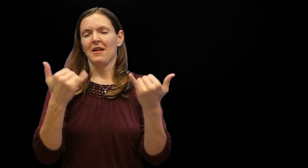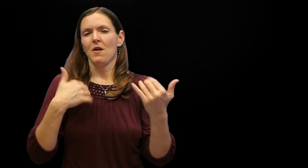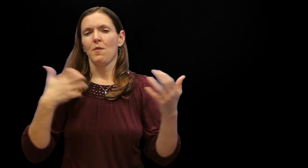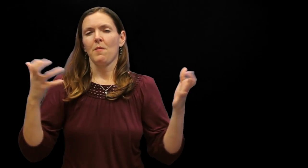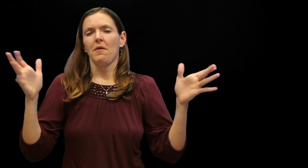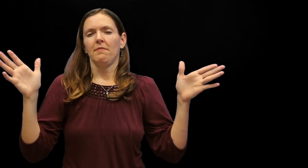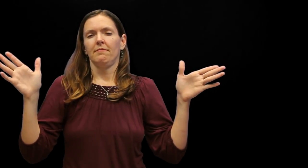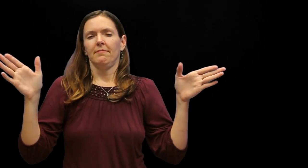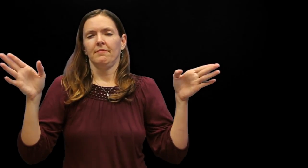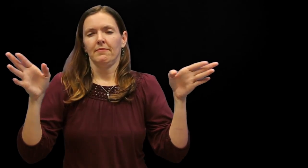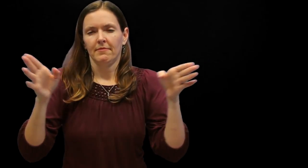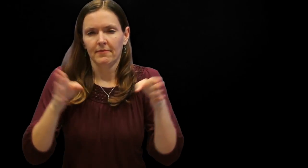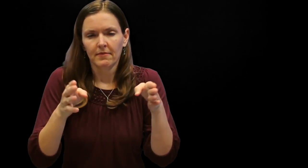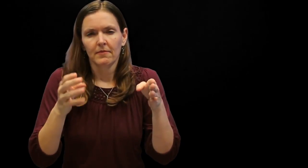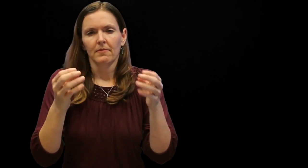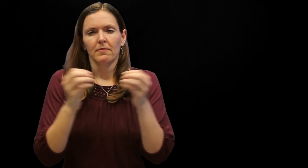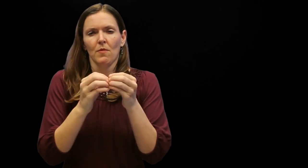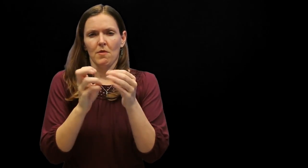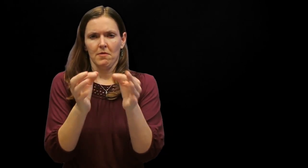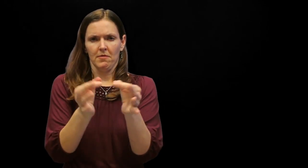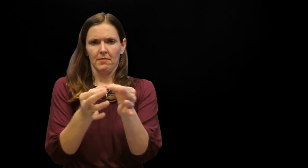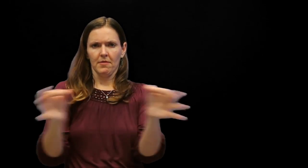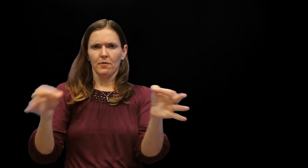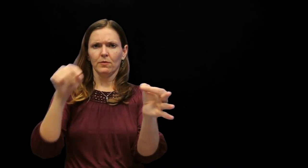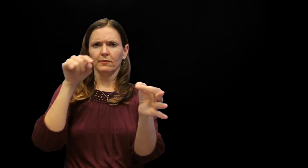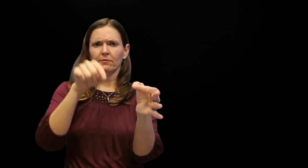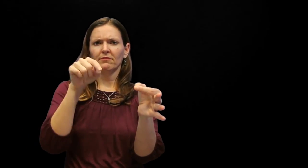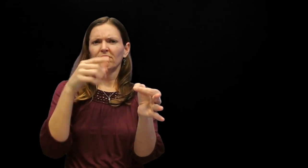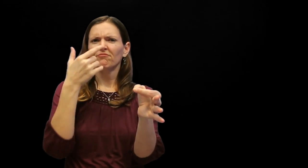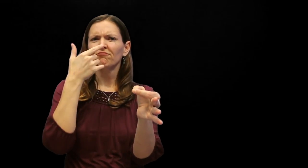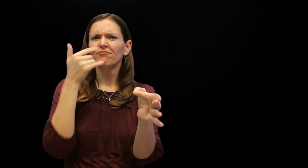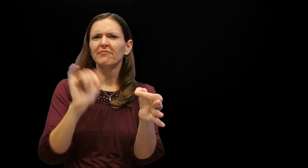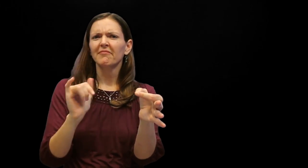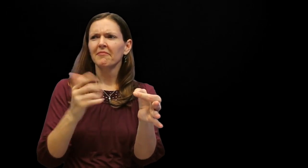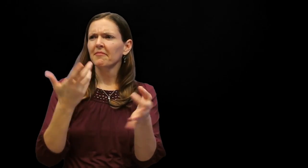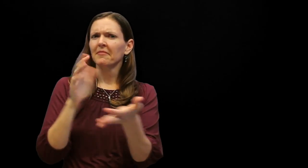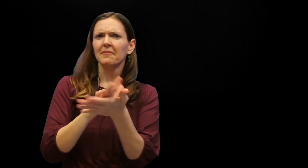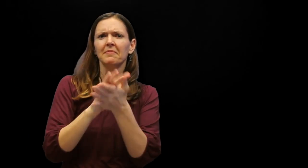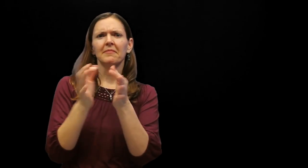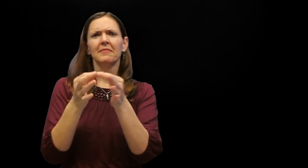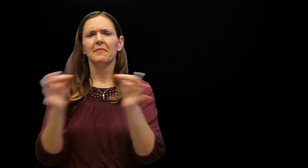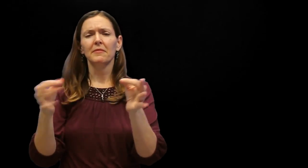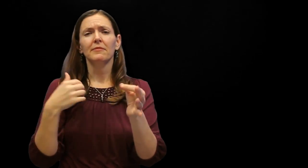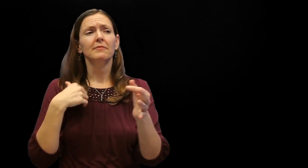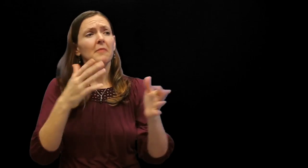Now, let's narrow down our focus to language features. What does academic language look like?